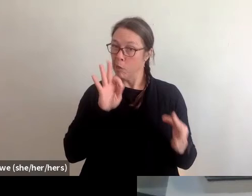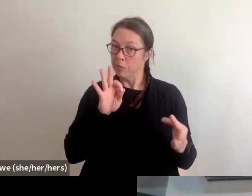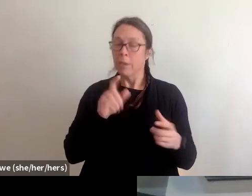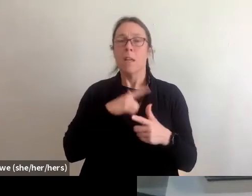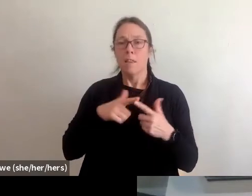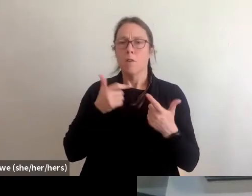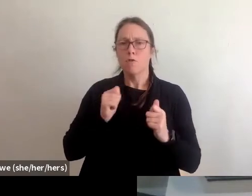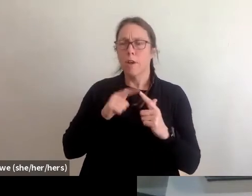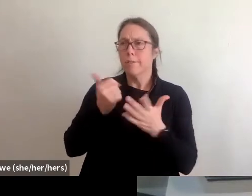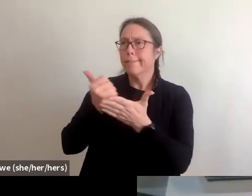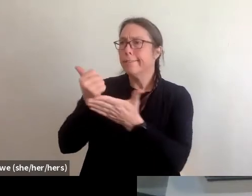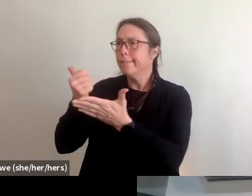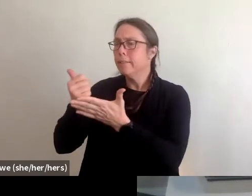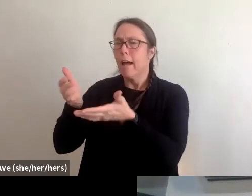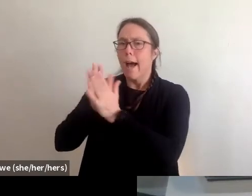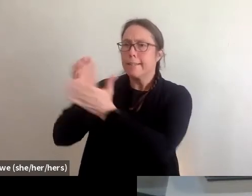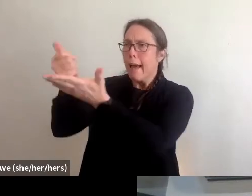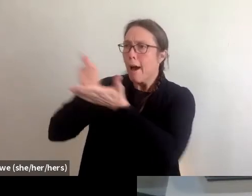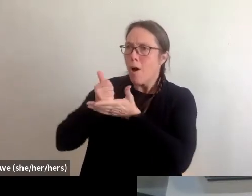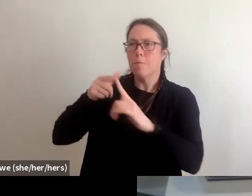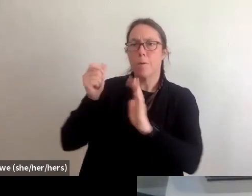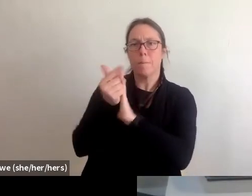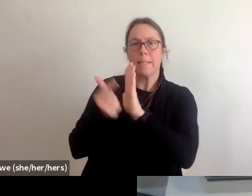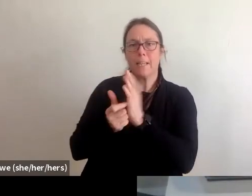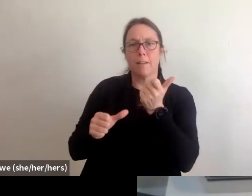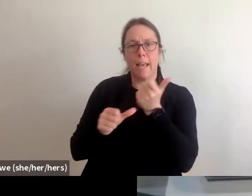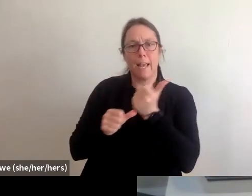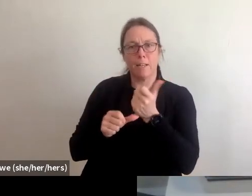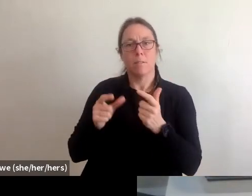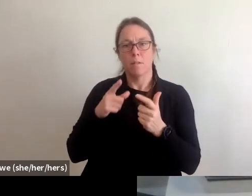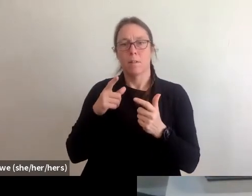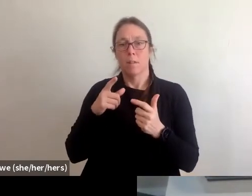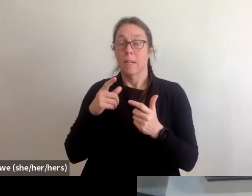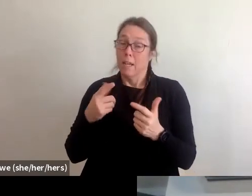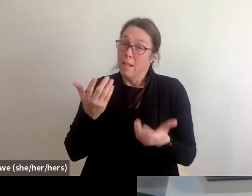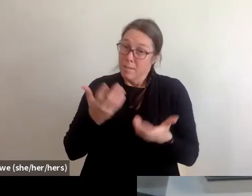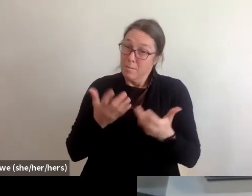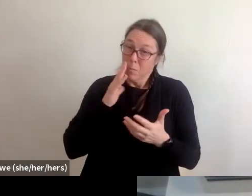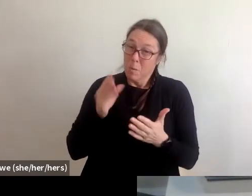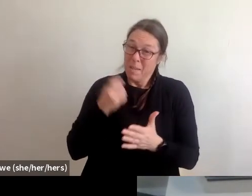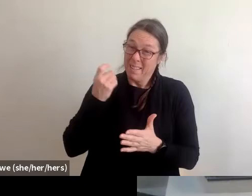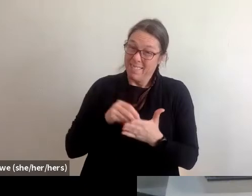that process rolling because it does take a long time and it is slightly pricey as well. So it's better to kind of space that out